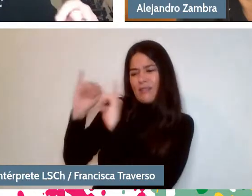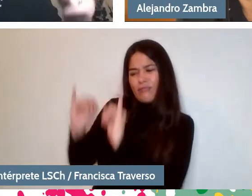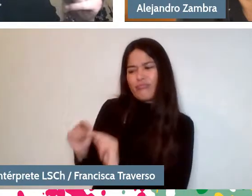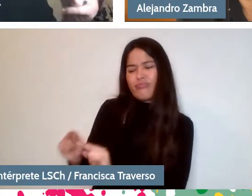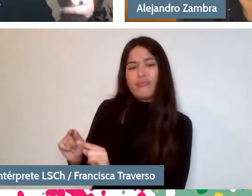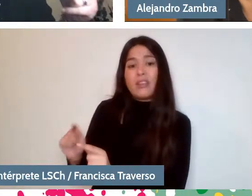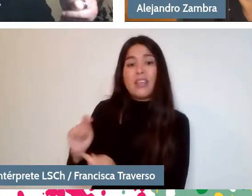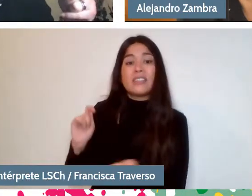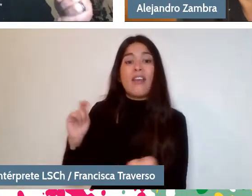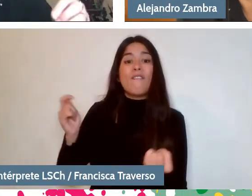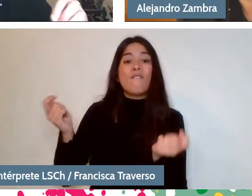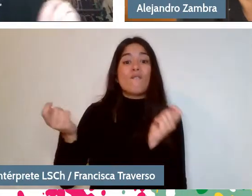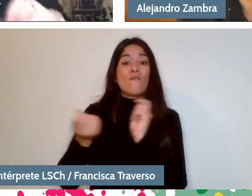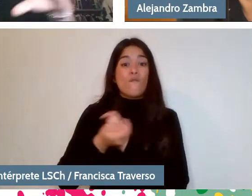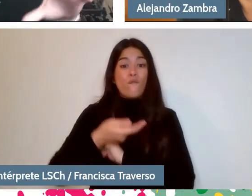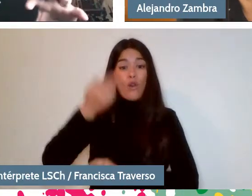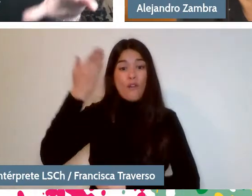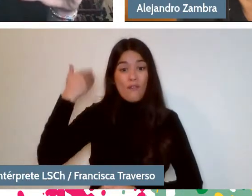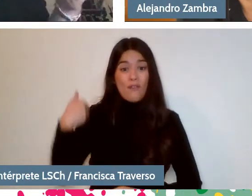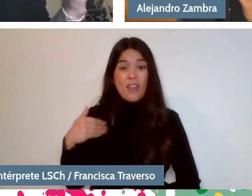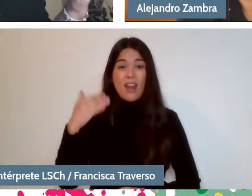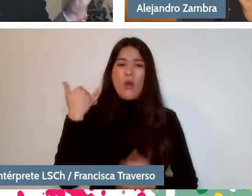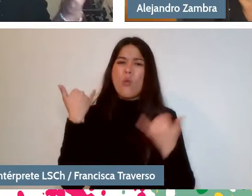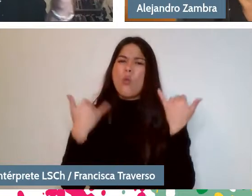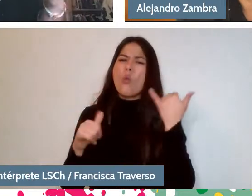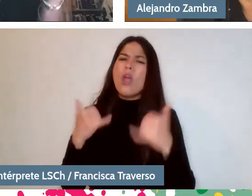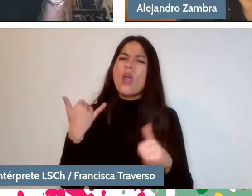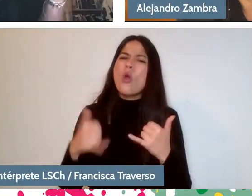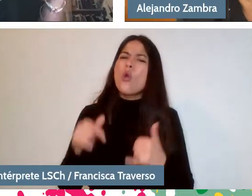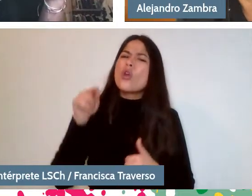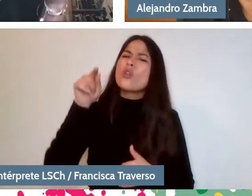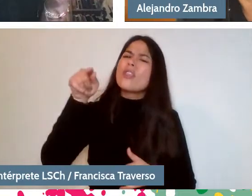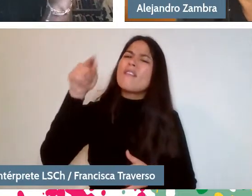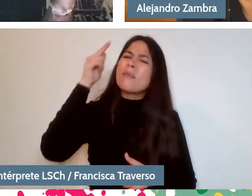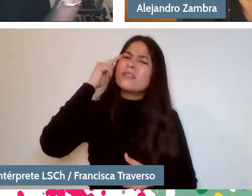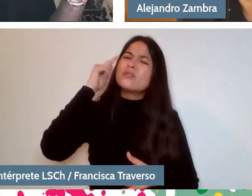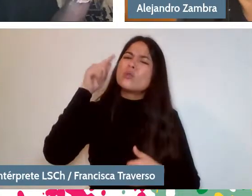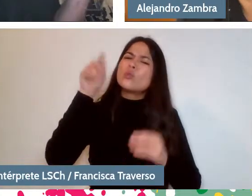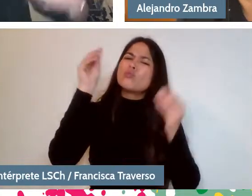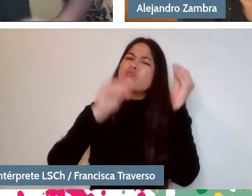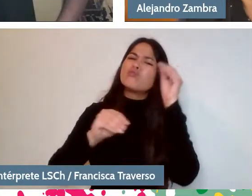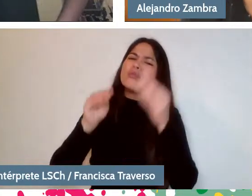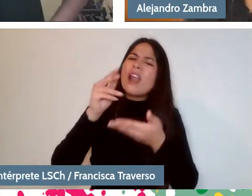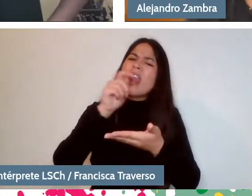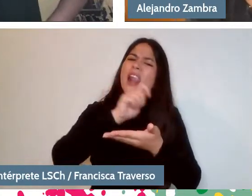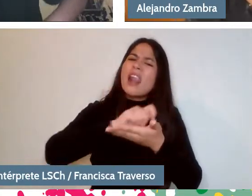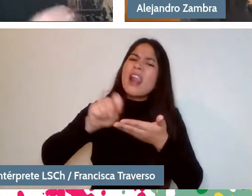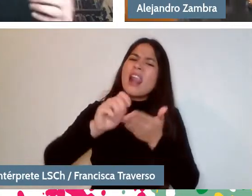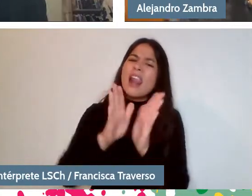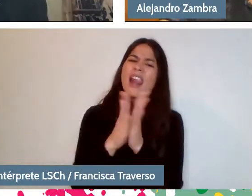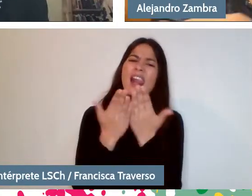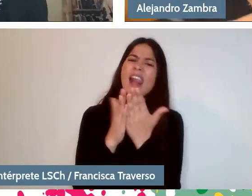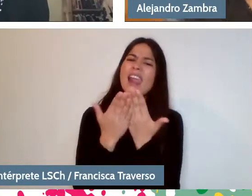And I thought about the moments in your work when you talk about games and it's funny, I suppose, or interestingly